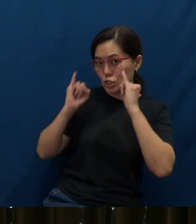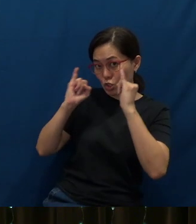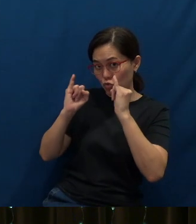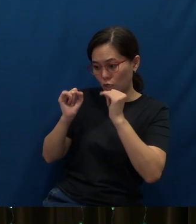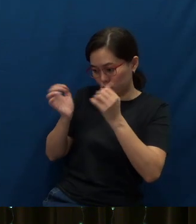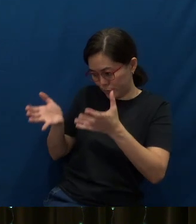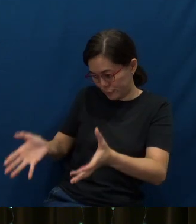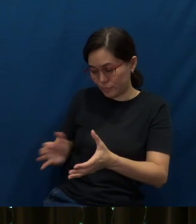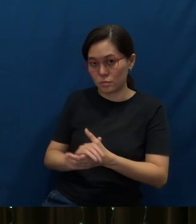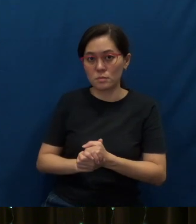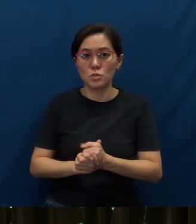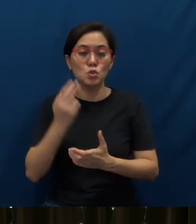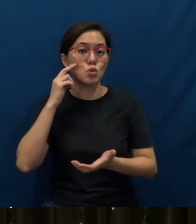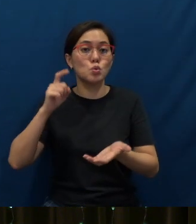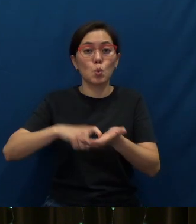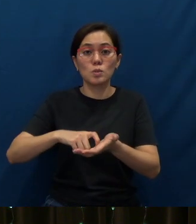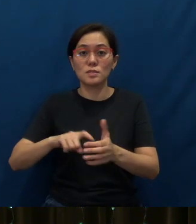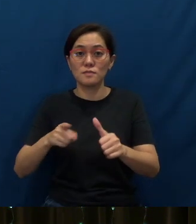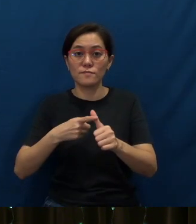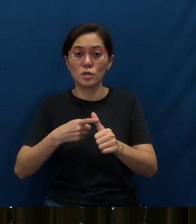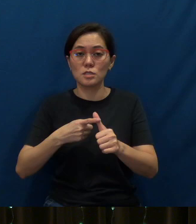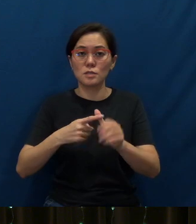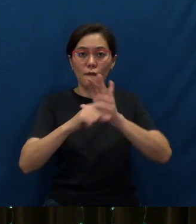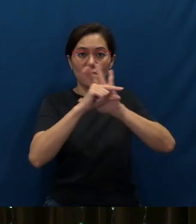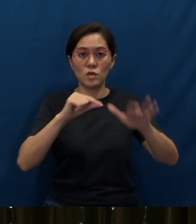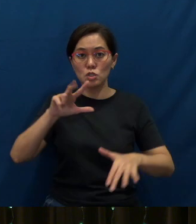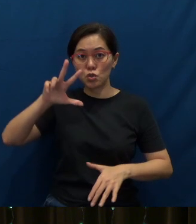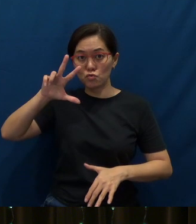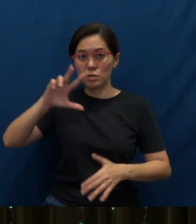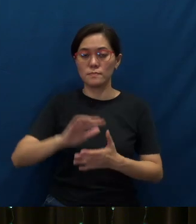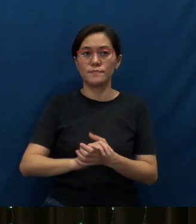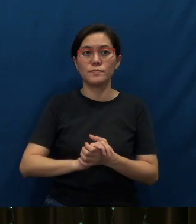You know, notice firstly, in verse 3, that Christ provided them